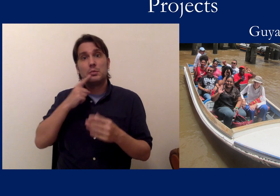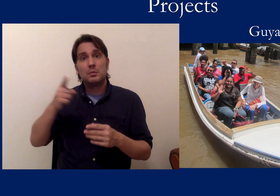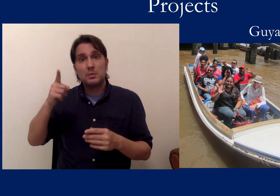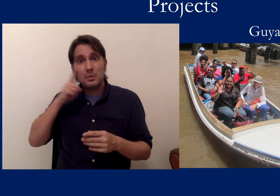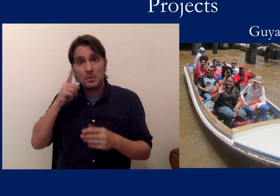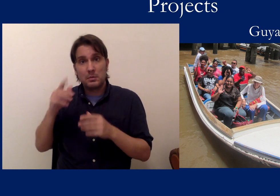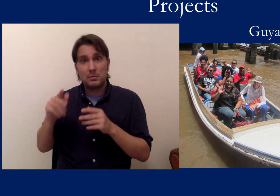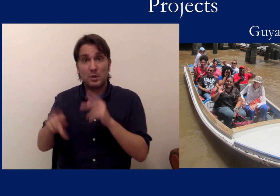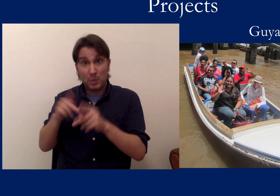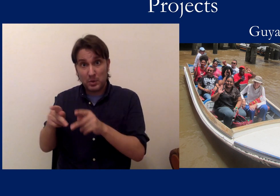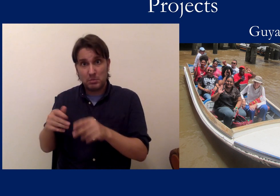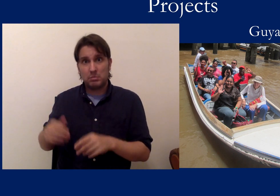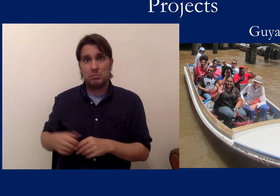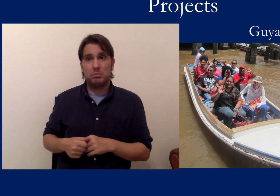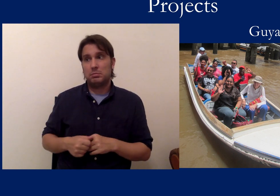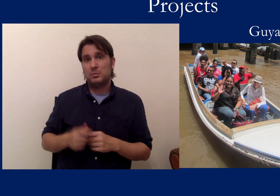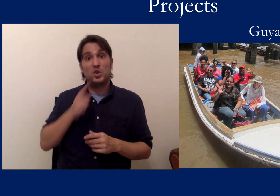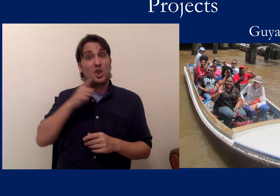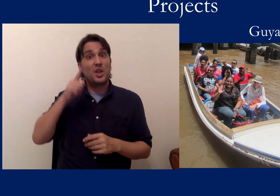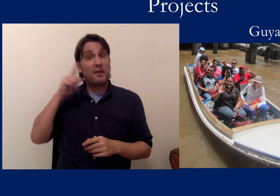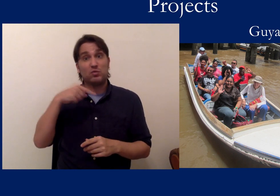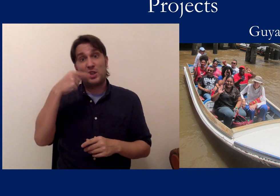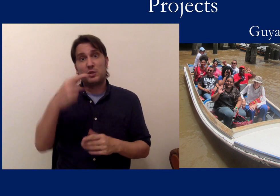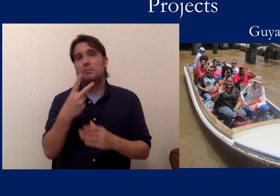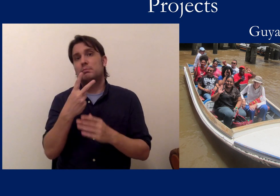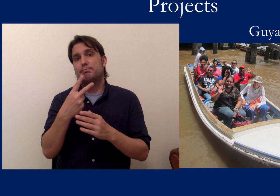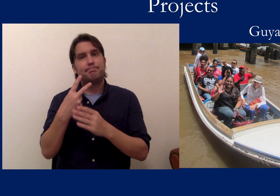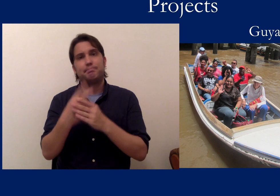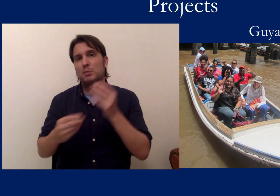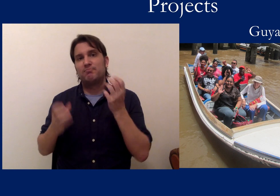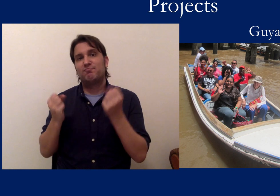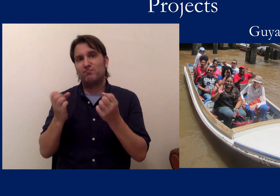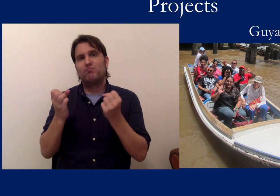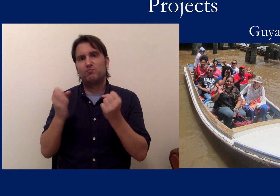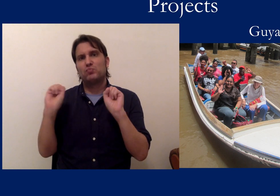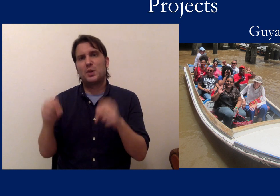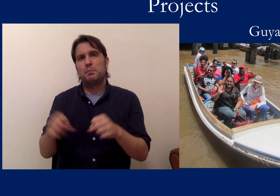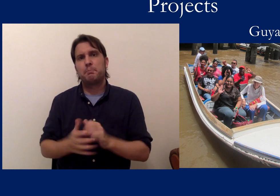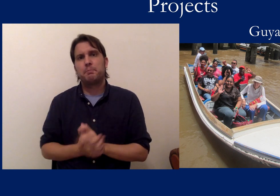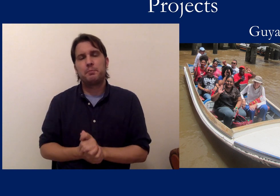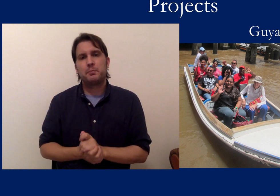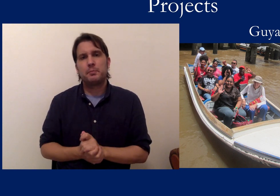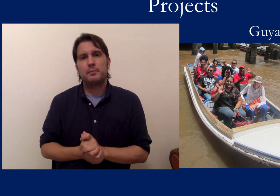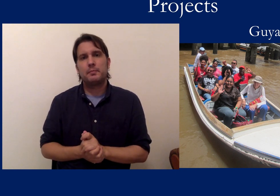and in that village we saw that there were many deaf people, and that both the deaf and the hearing people in the village signed.